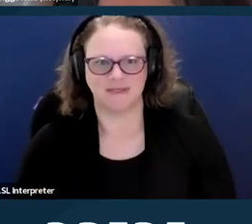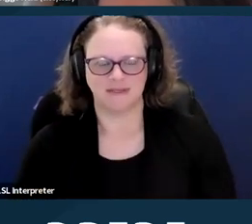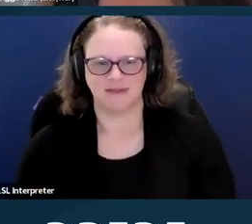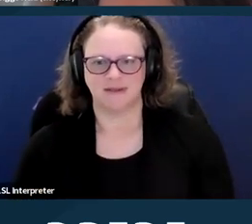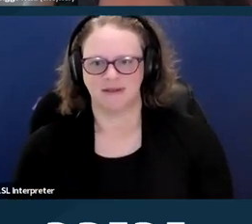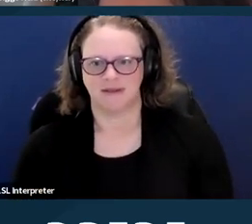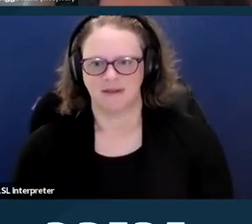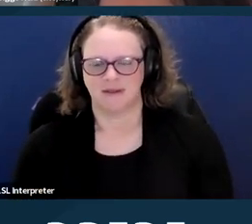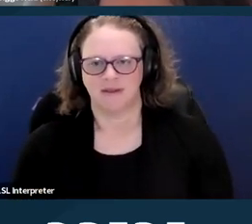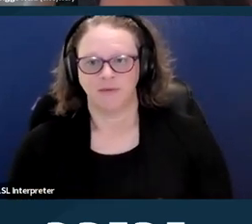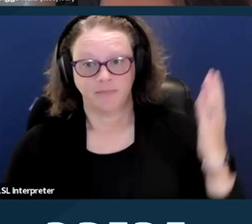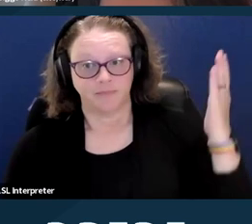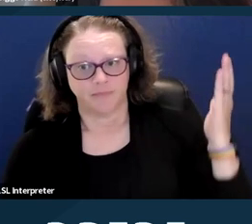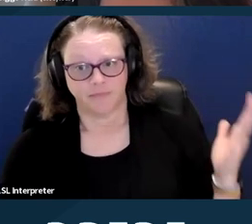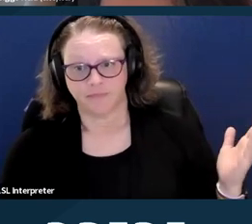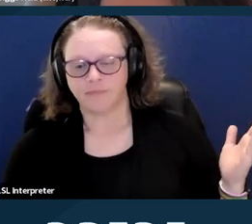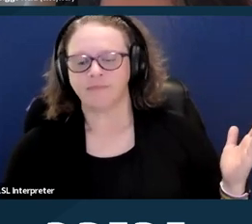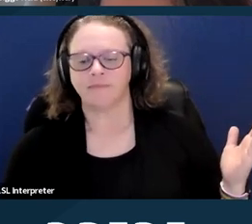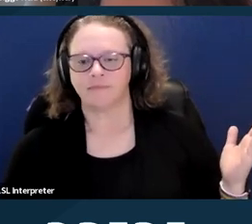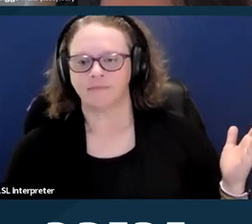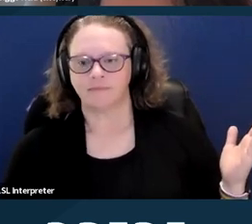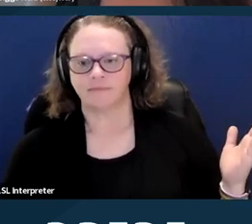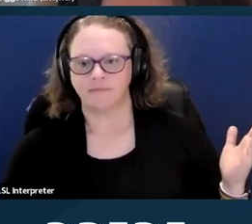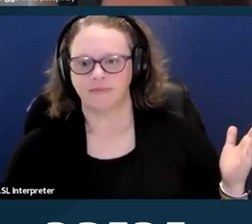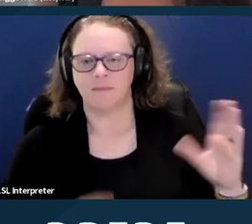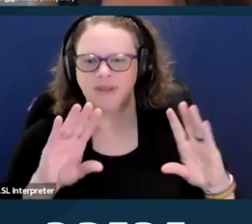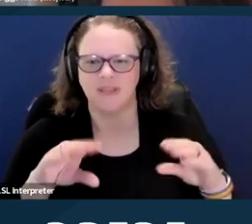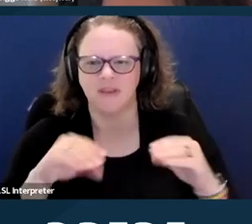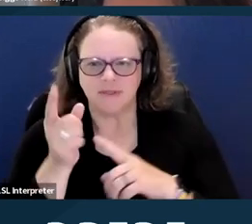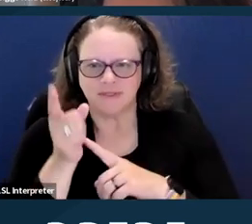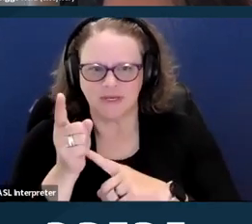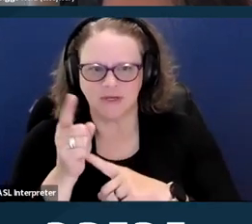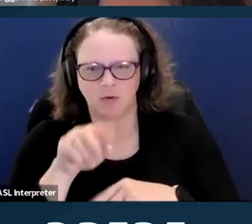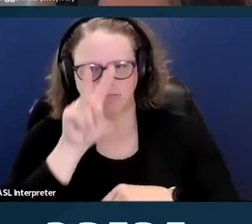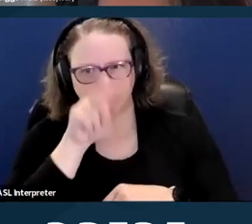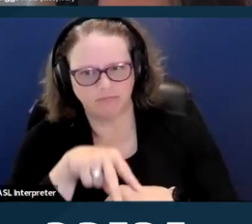and first, I'm gonna give people a second to look through the bullet points.